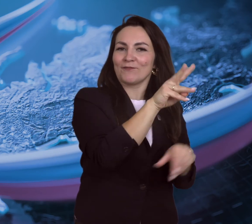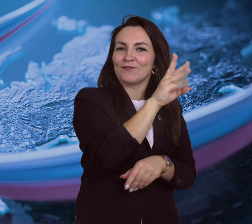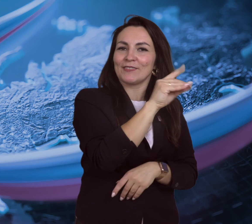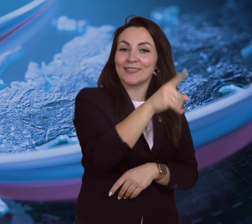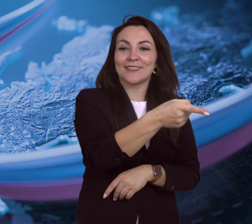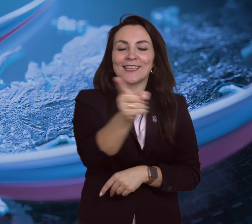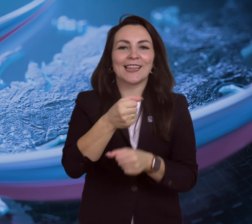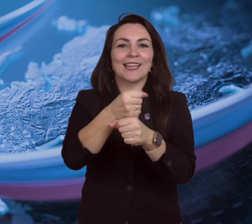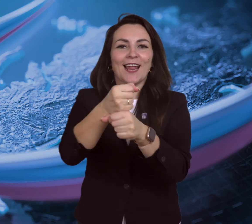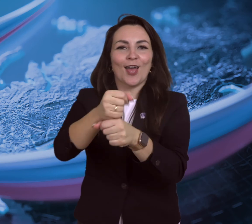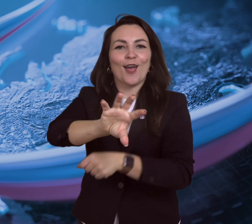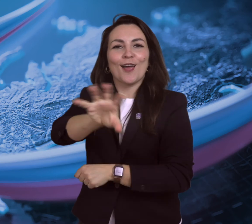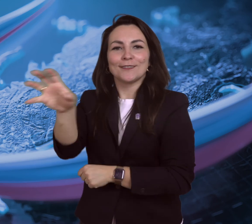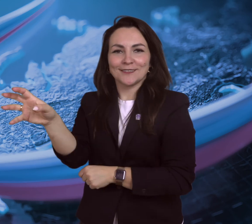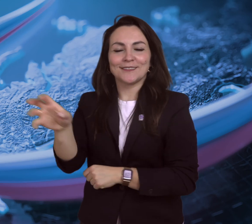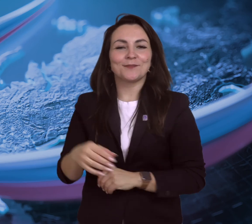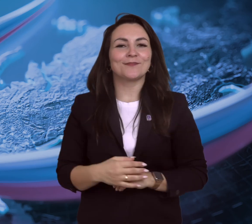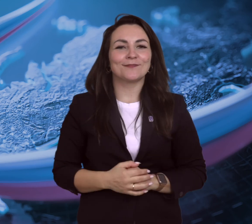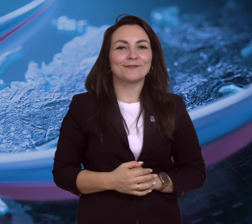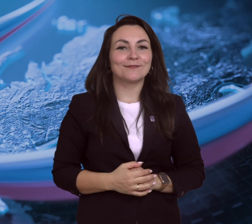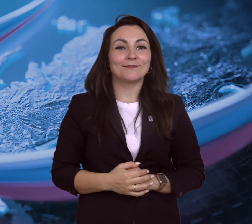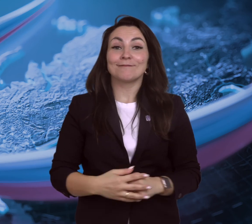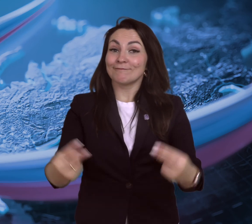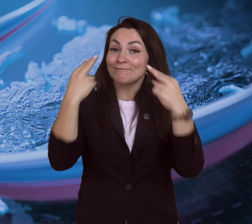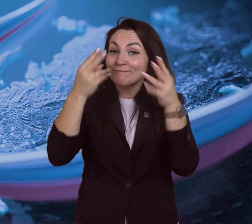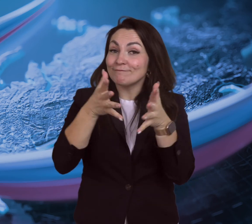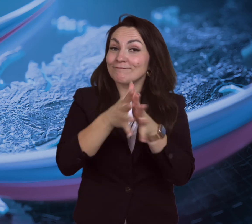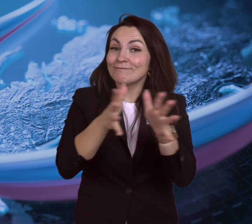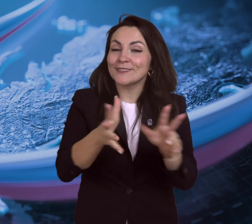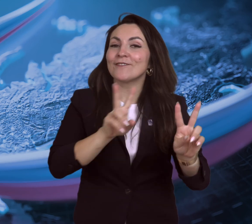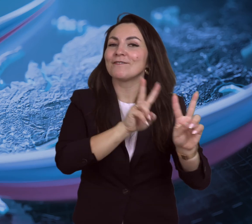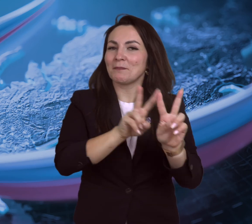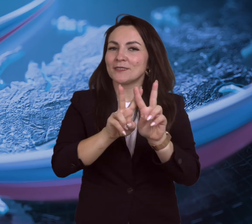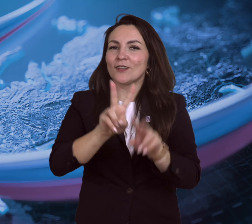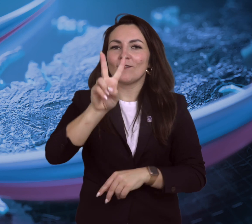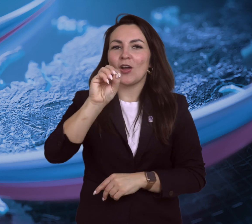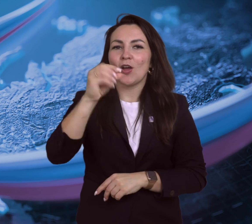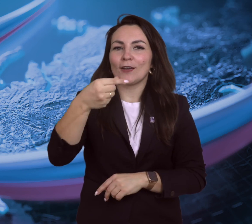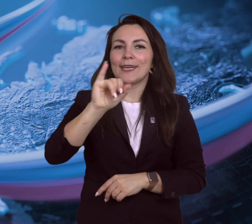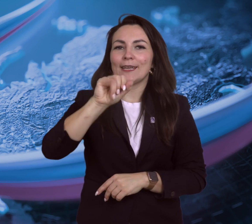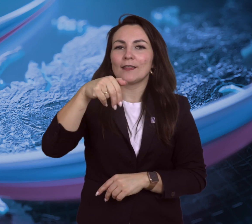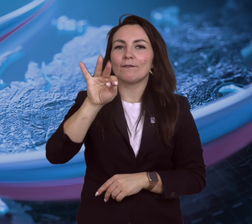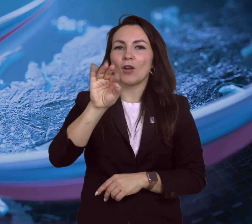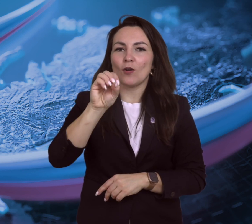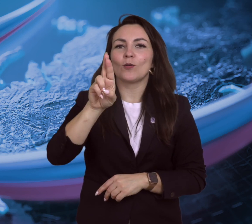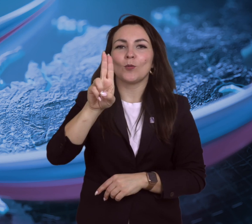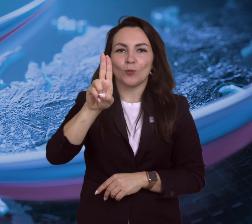in the WFD from Dr. Joseph Murray. Follow the news on the VOGINFO.RU website